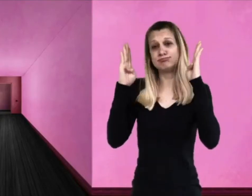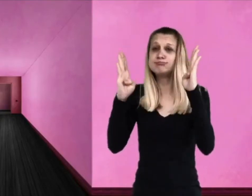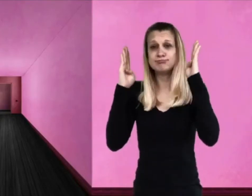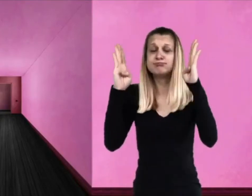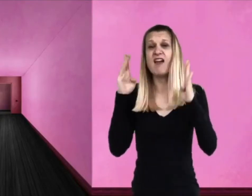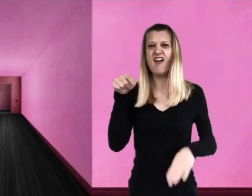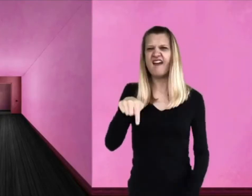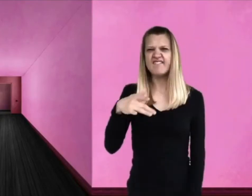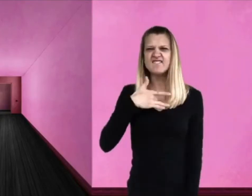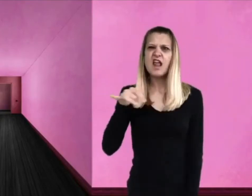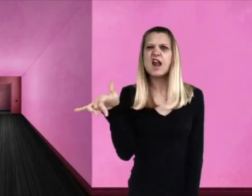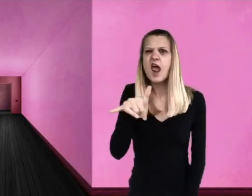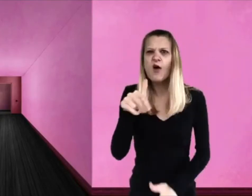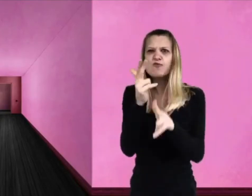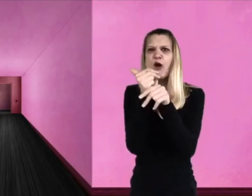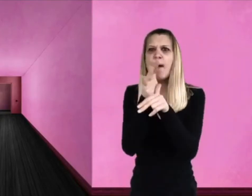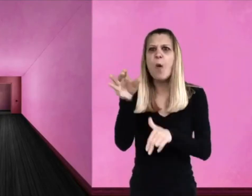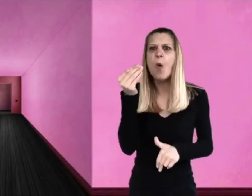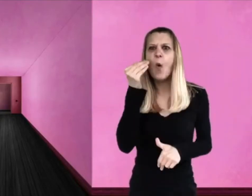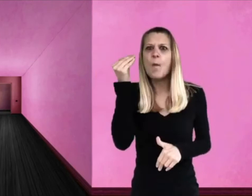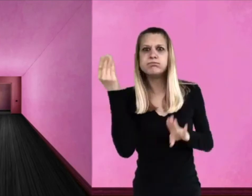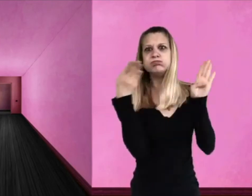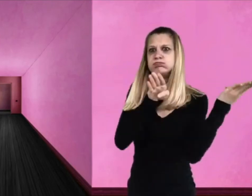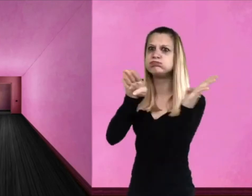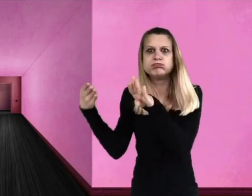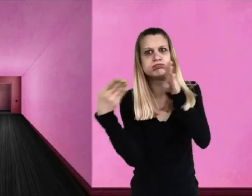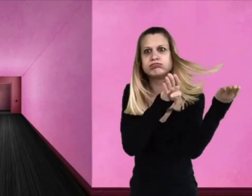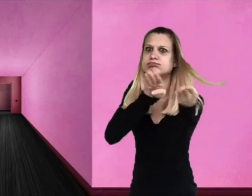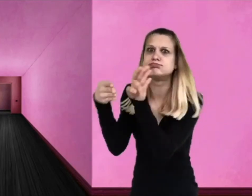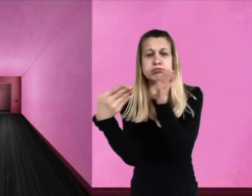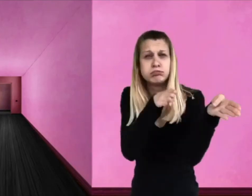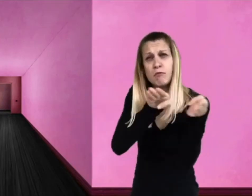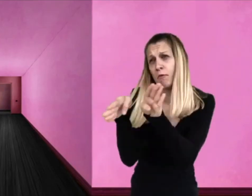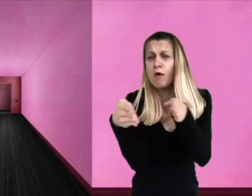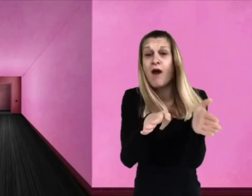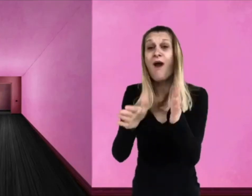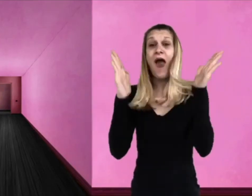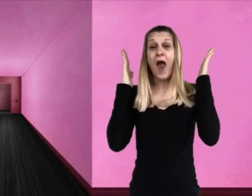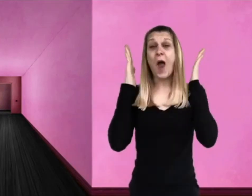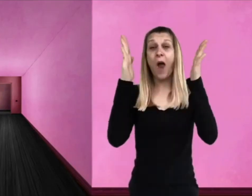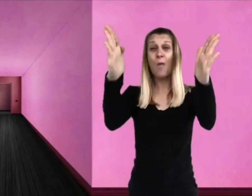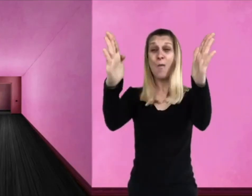The place was like a gigantic rabbit warren, with passages leading this way and that in every direction.